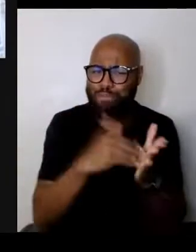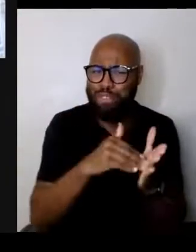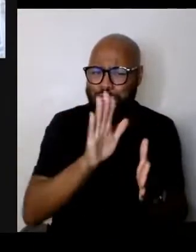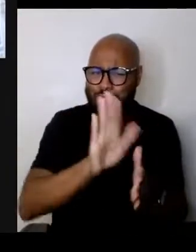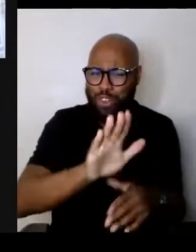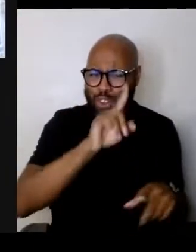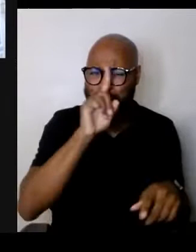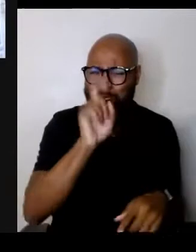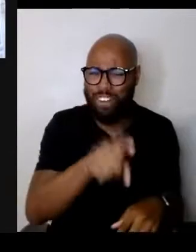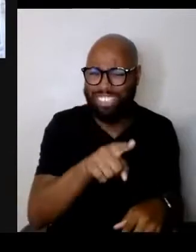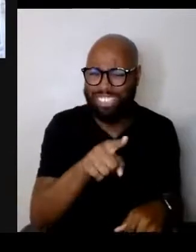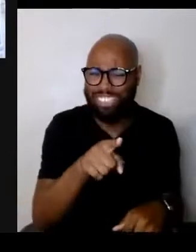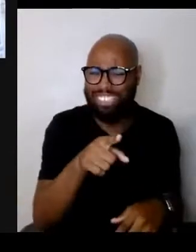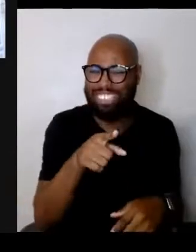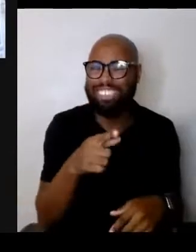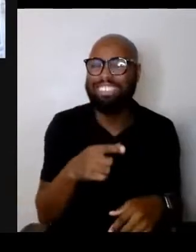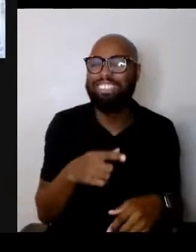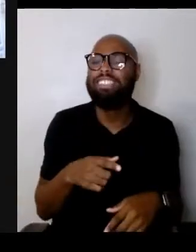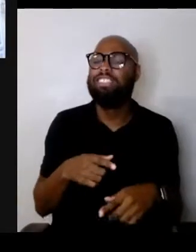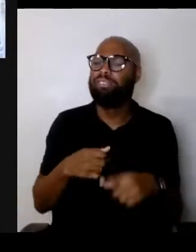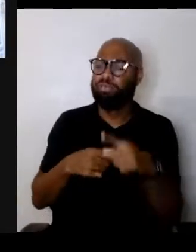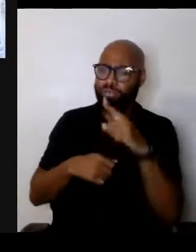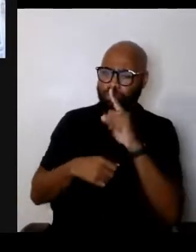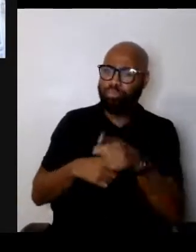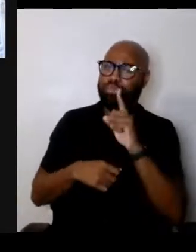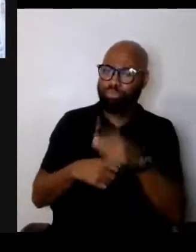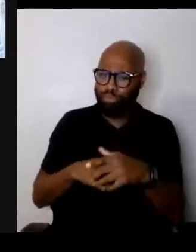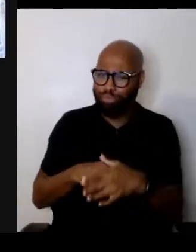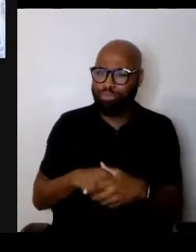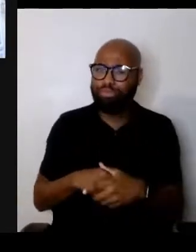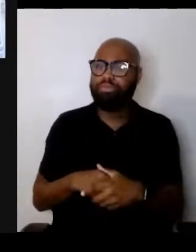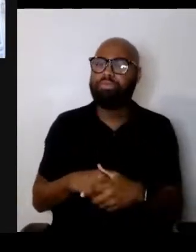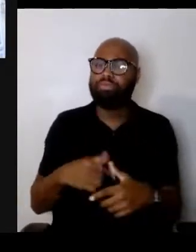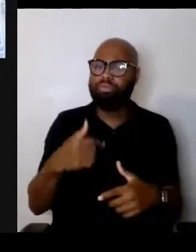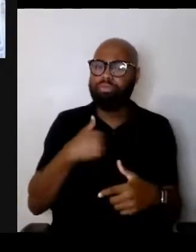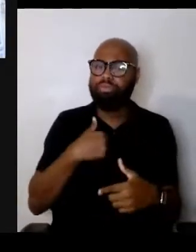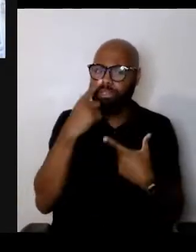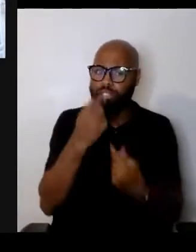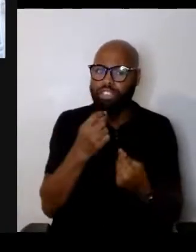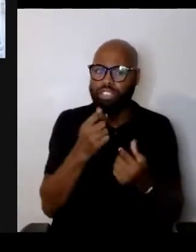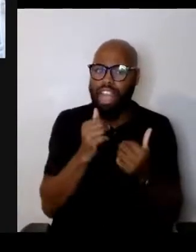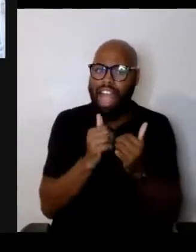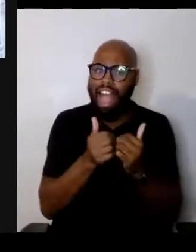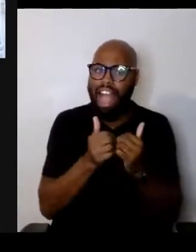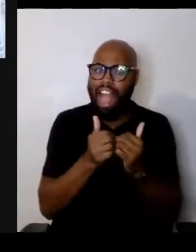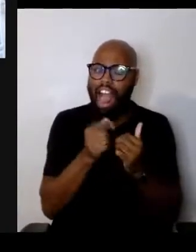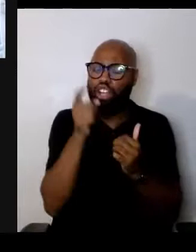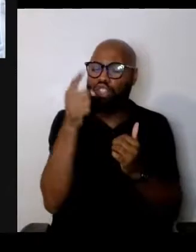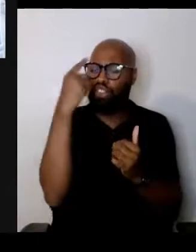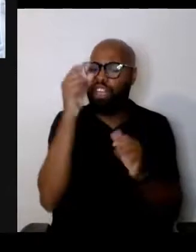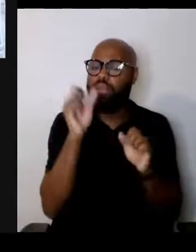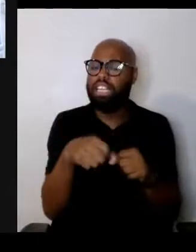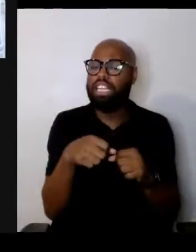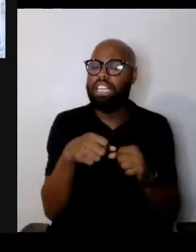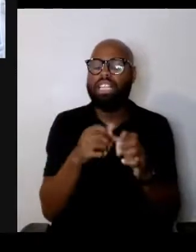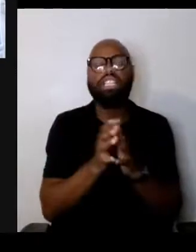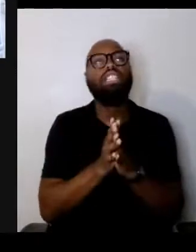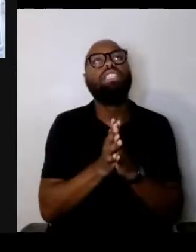Yeah, I'm interested in how you think we can go about. Well actually I should say, whether you think we can go about it